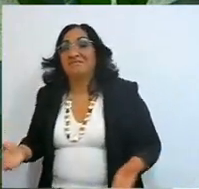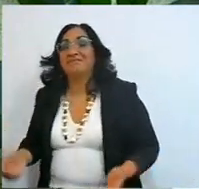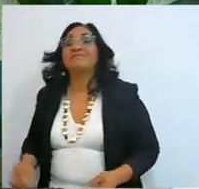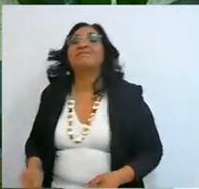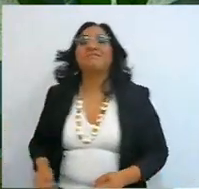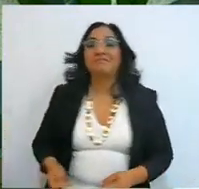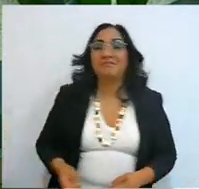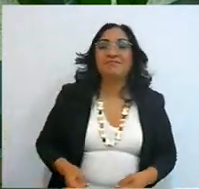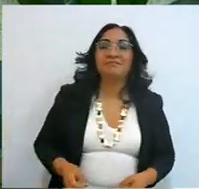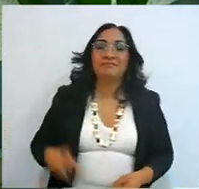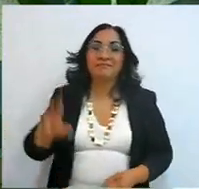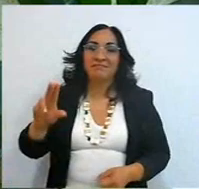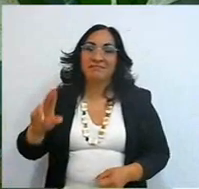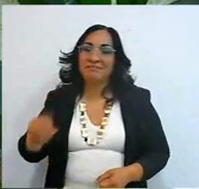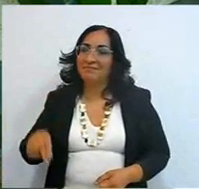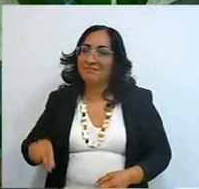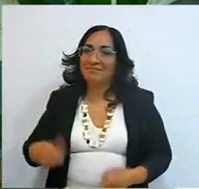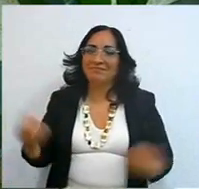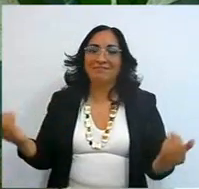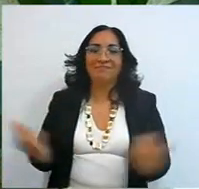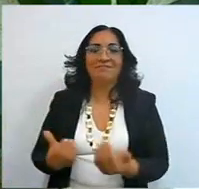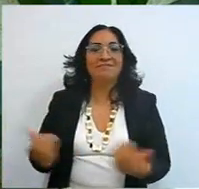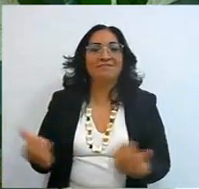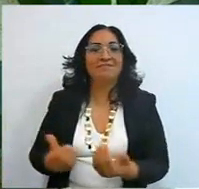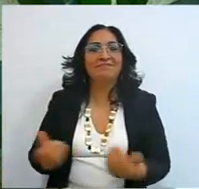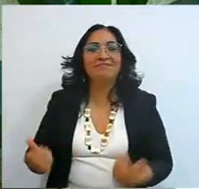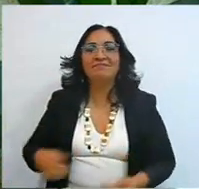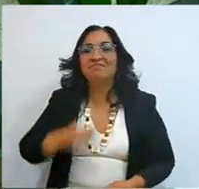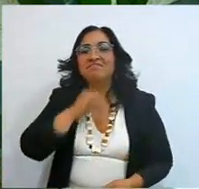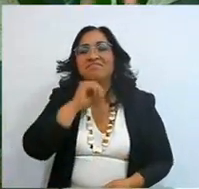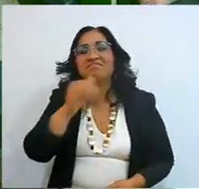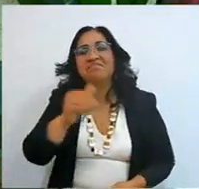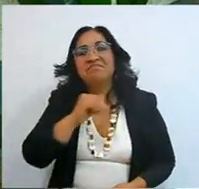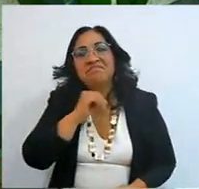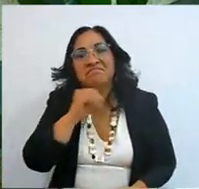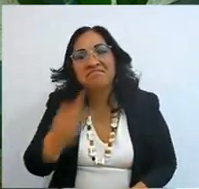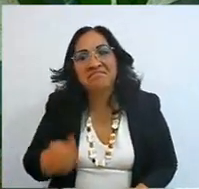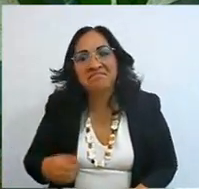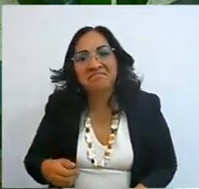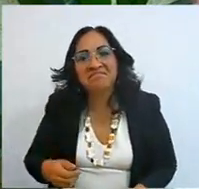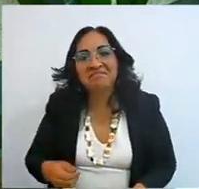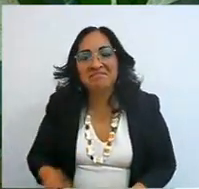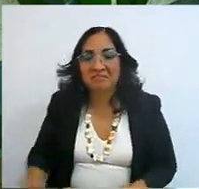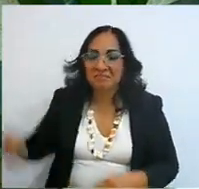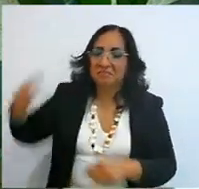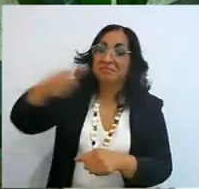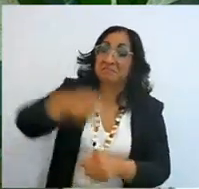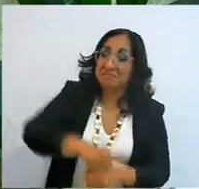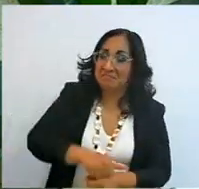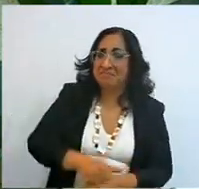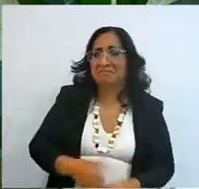Don't do anything, let yourself be cleaned, bye-bye, you, you, and I can't, it can't be, exactly,